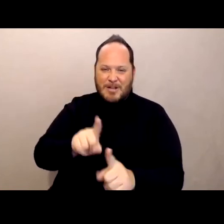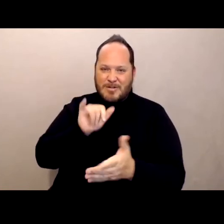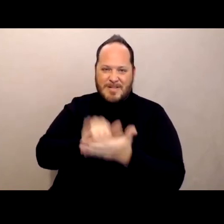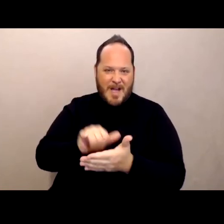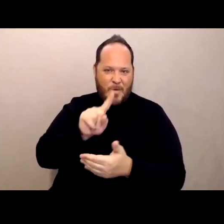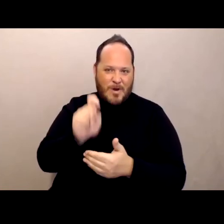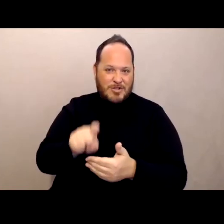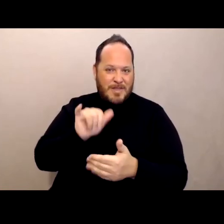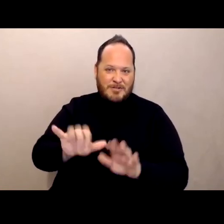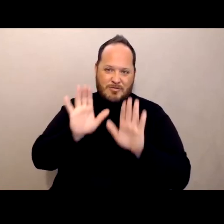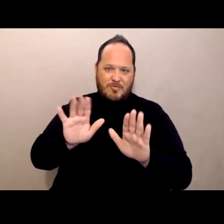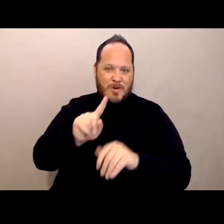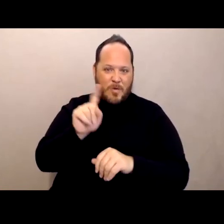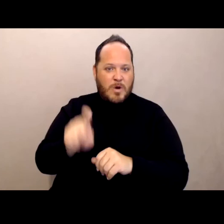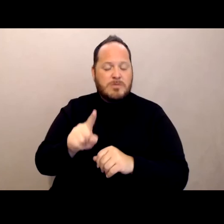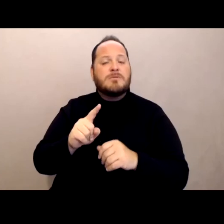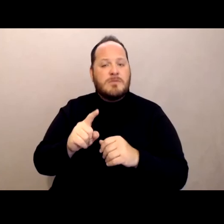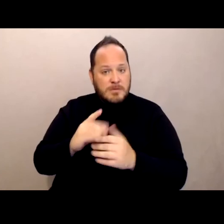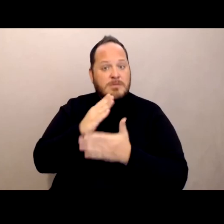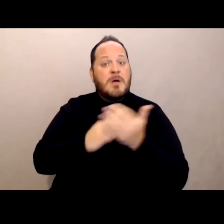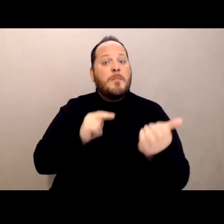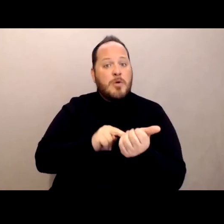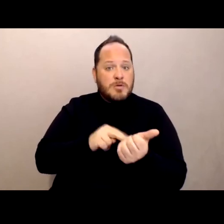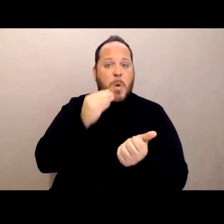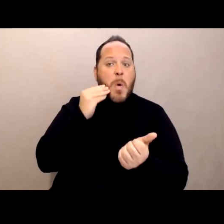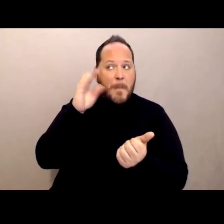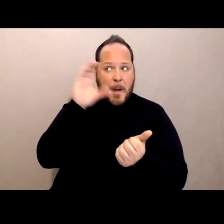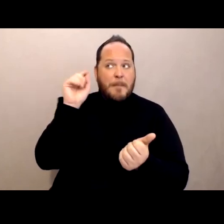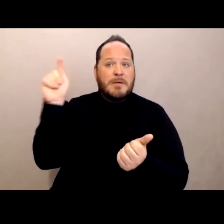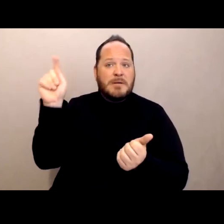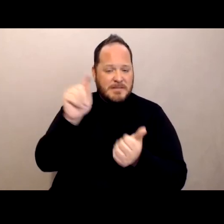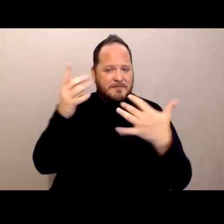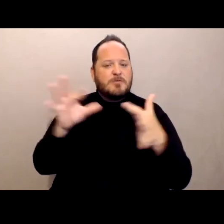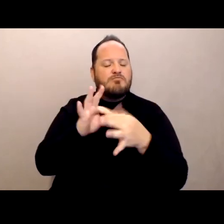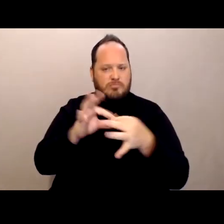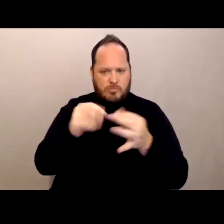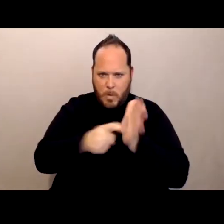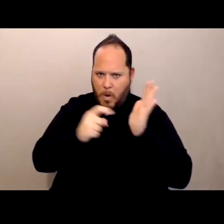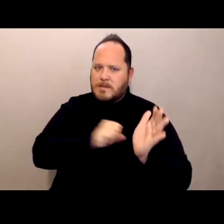there have been nursing home chains that have said that they are requiring their staff to get vaccinated.